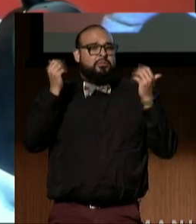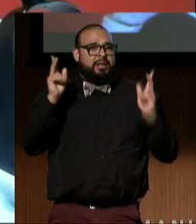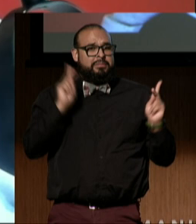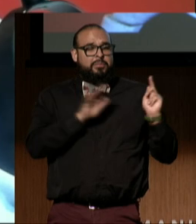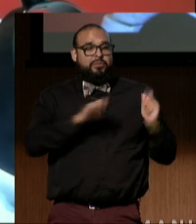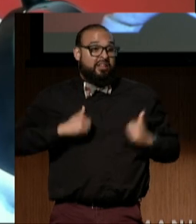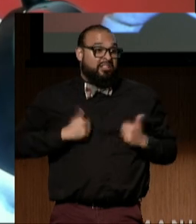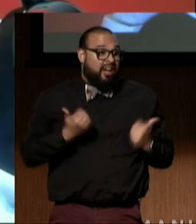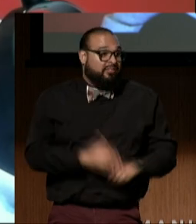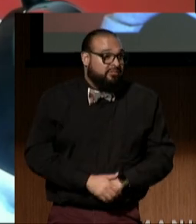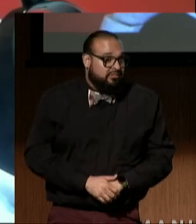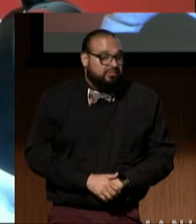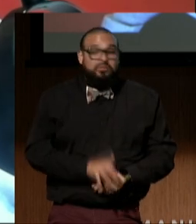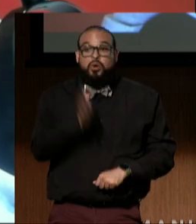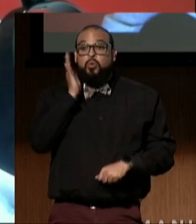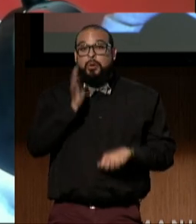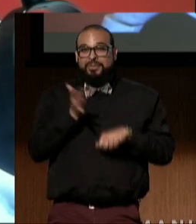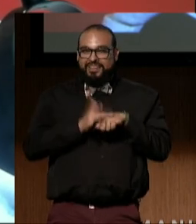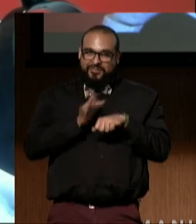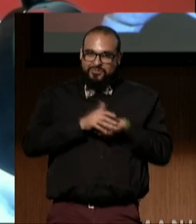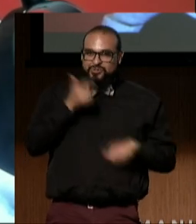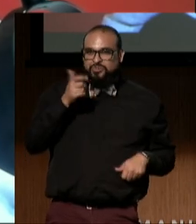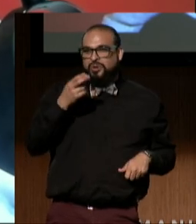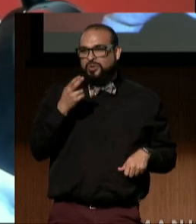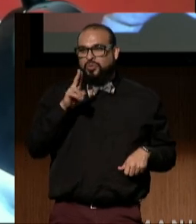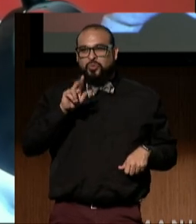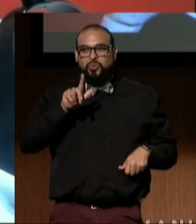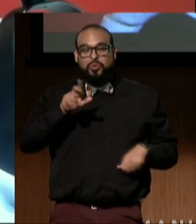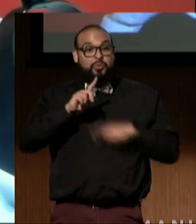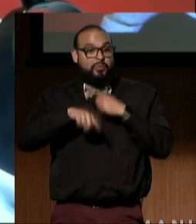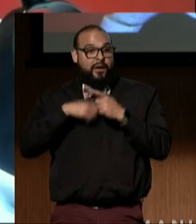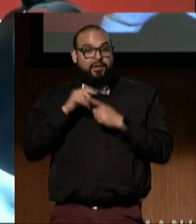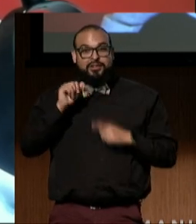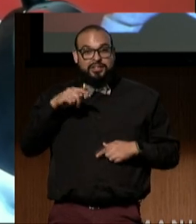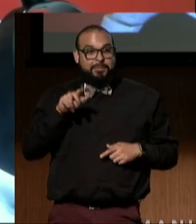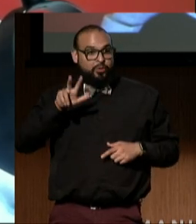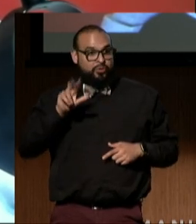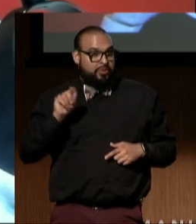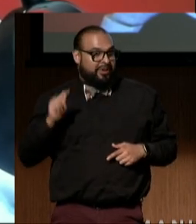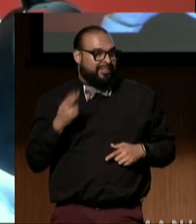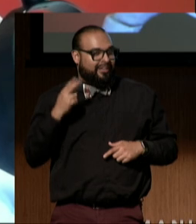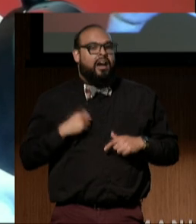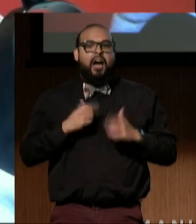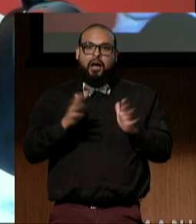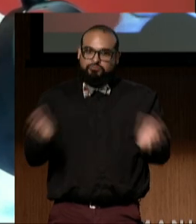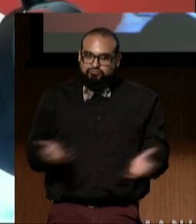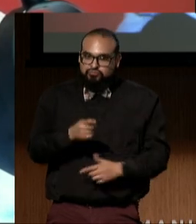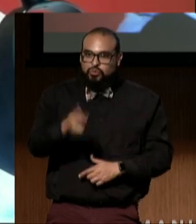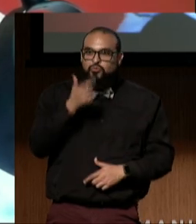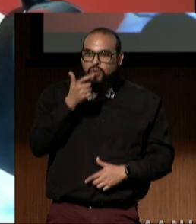It's going to be available on Hulu on September 30th. I really encourage you to watch it, watch it twice,